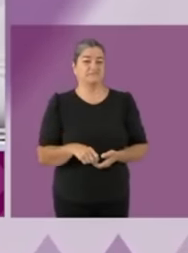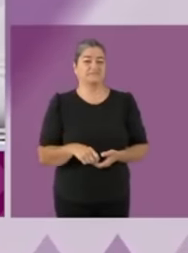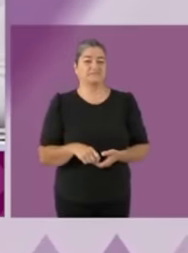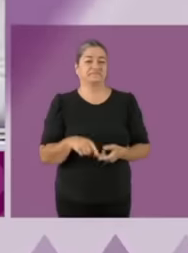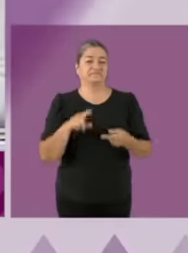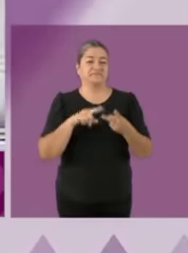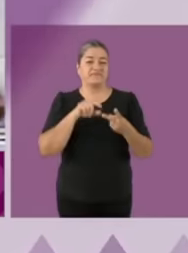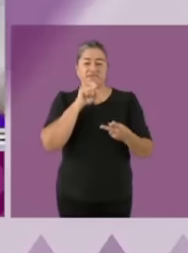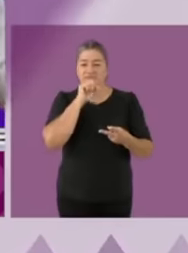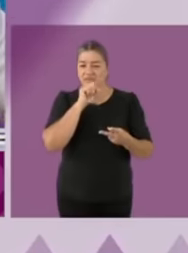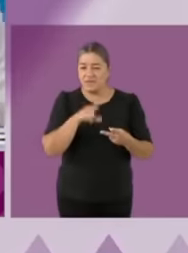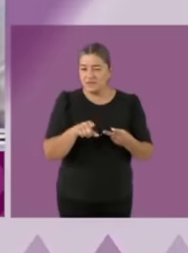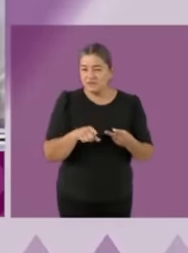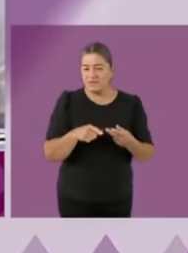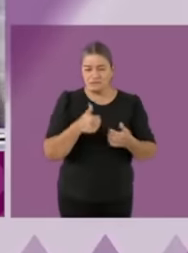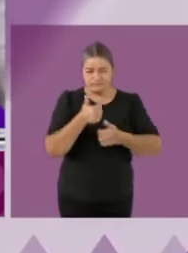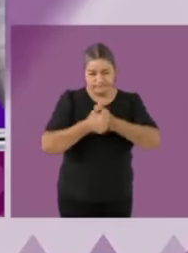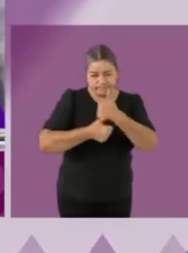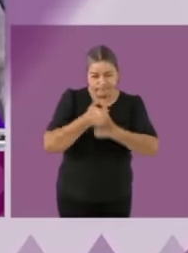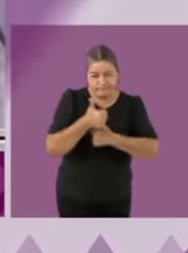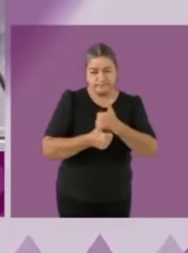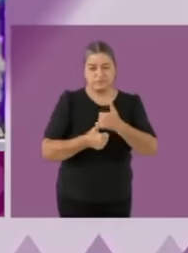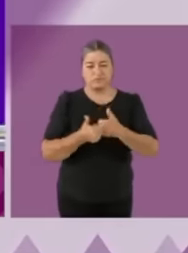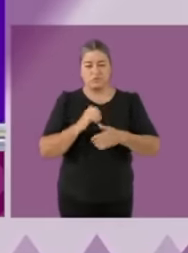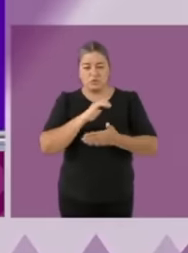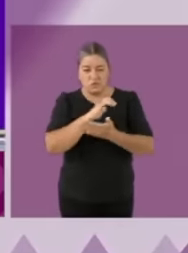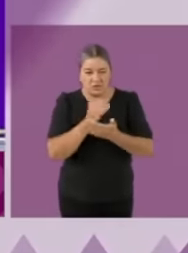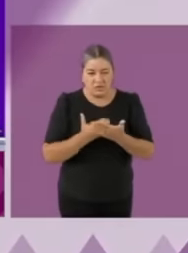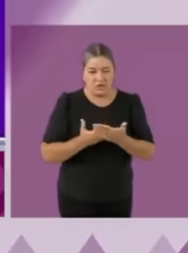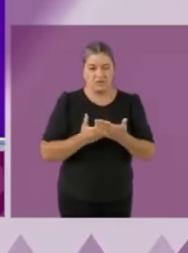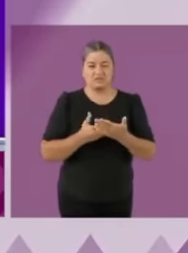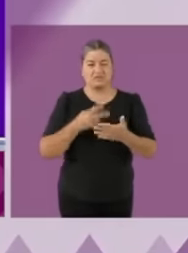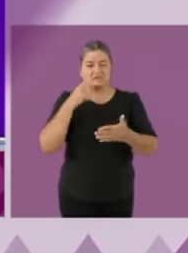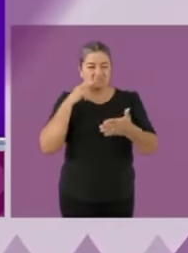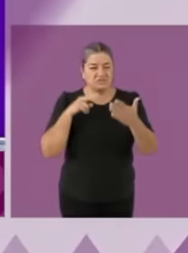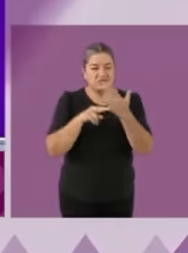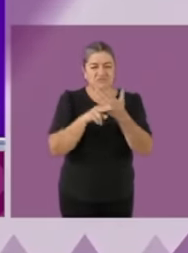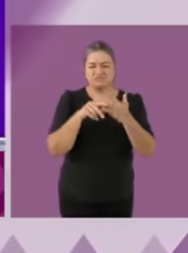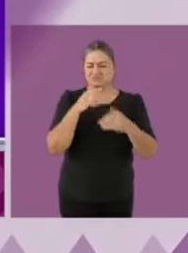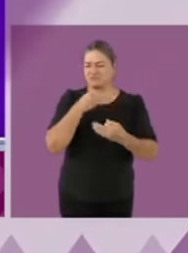social programs portal, innovation award for Excellence by the